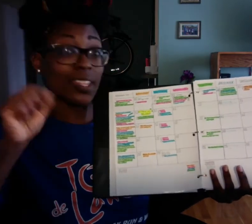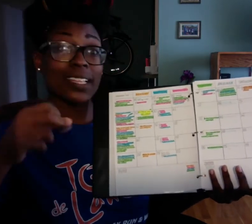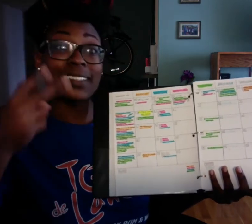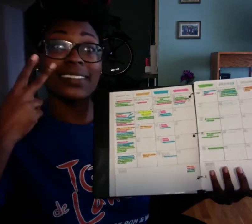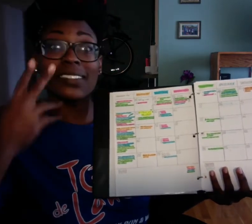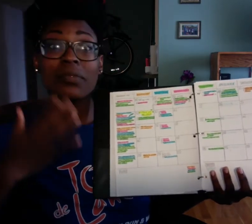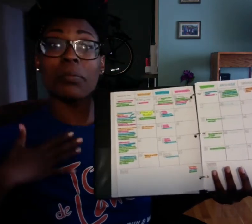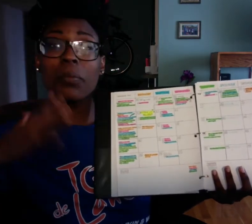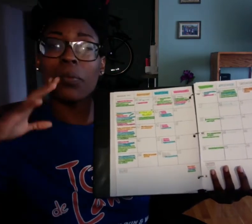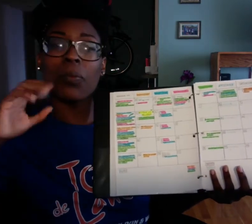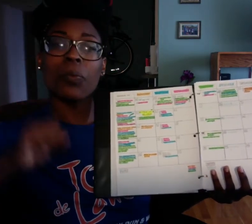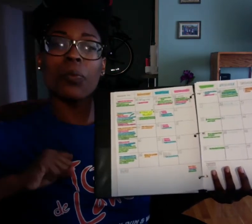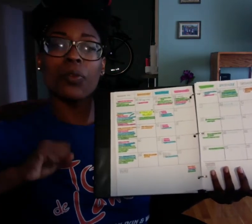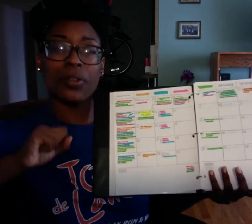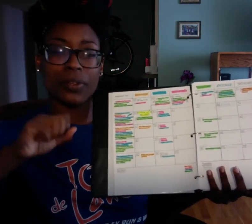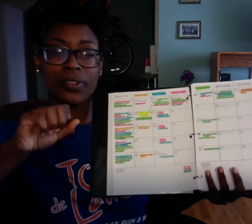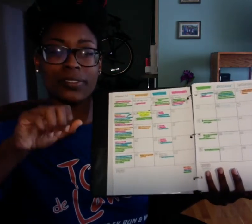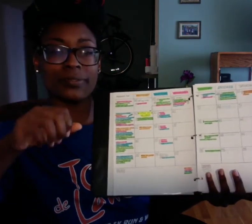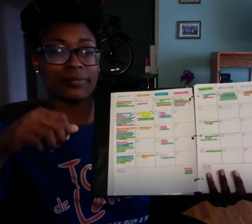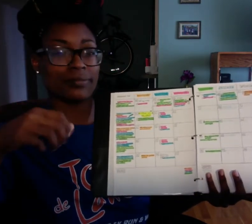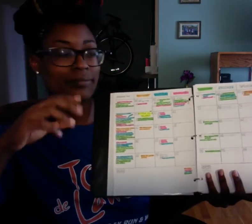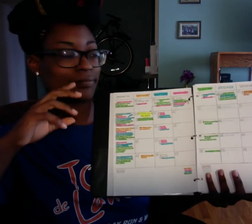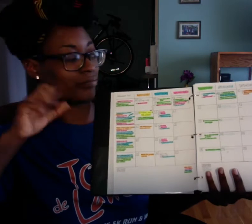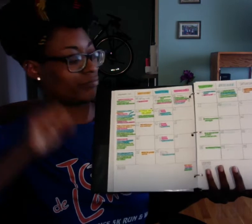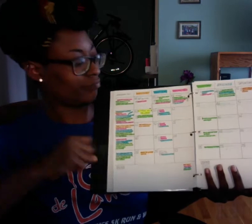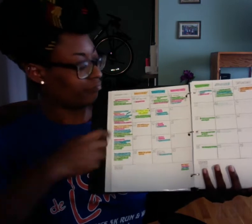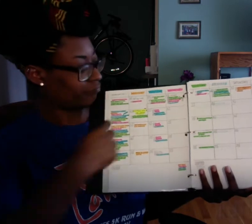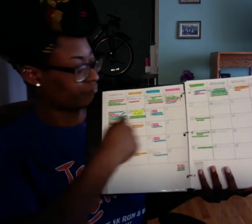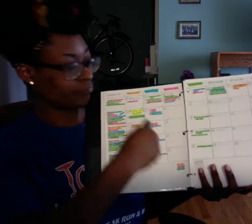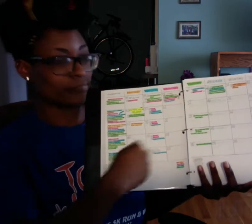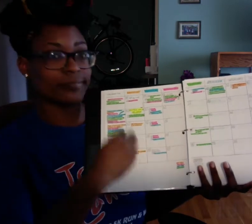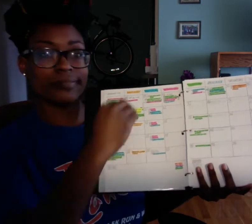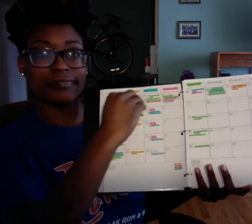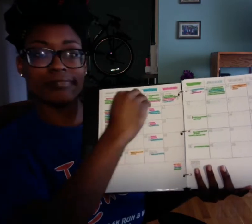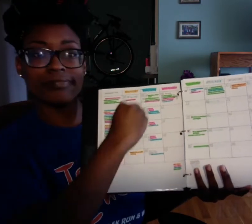Structure of language for interpreters I think is it's full name.